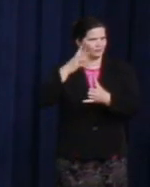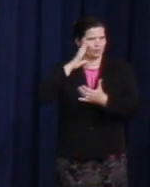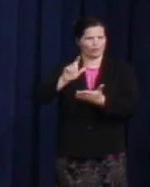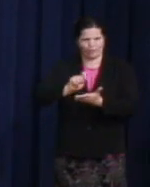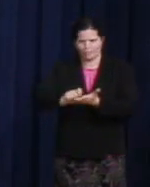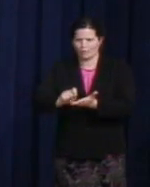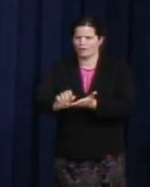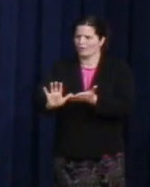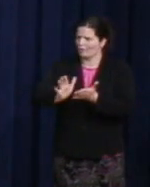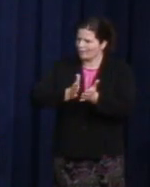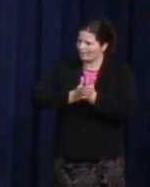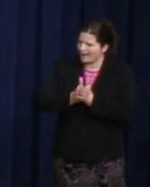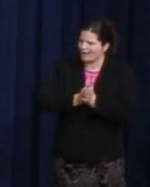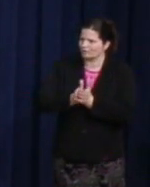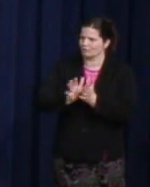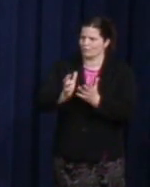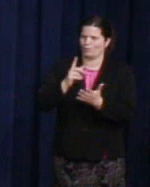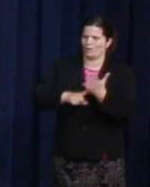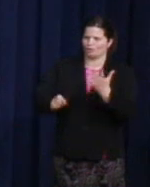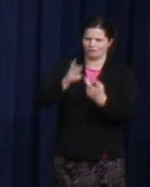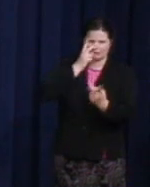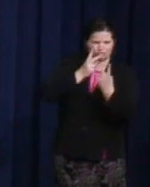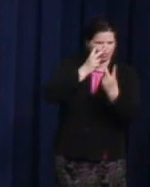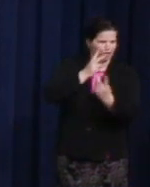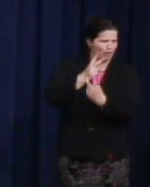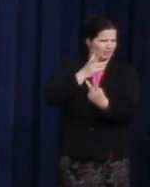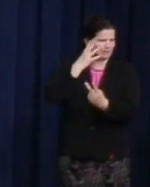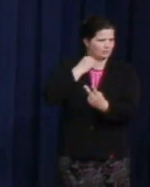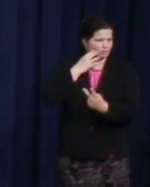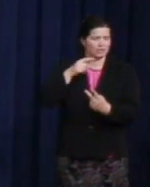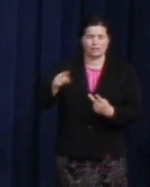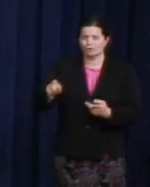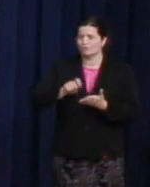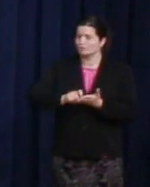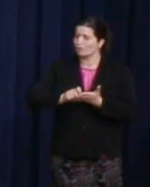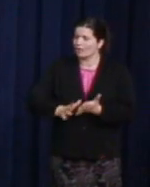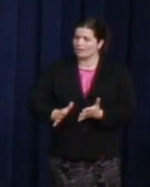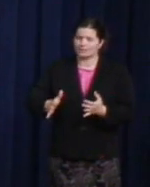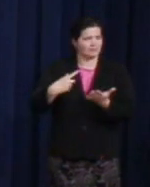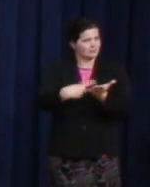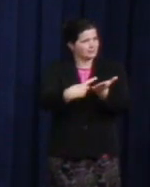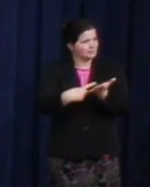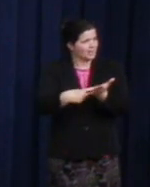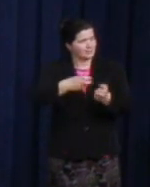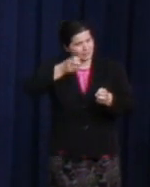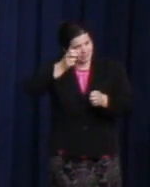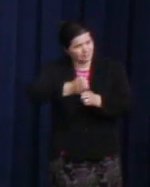You don't become a journalist and cover the hardest human rights struggles in the world without it being deep in your